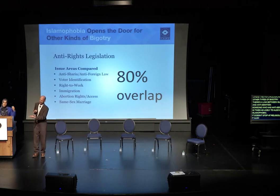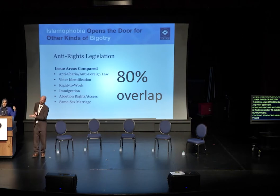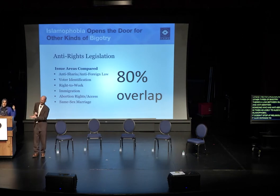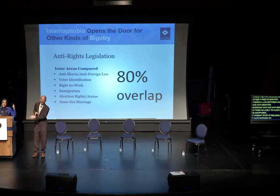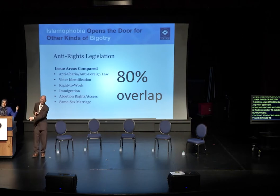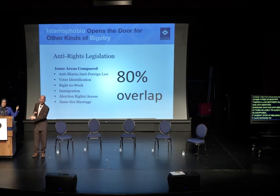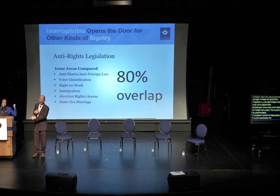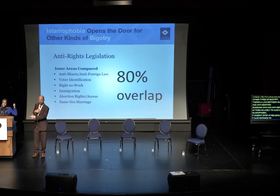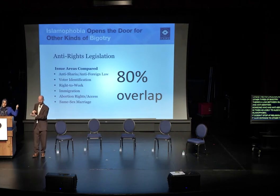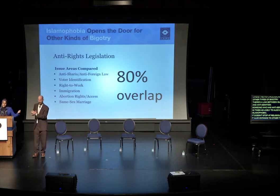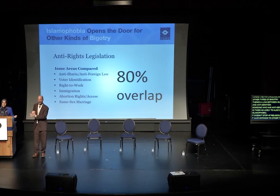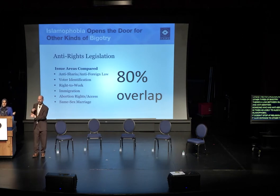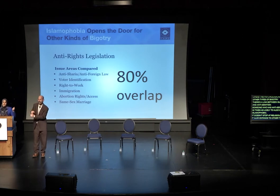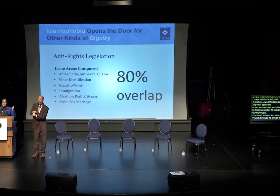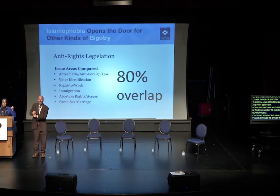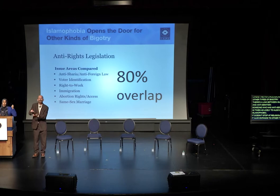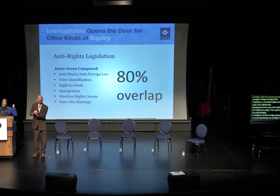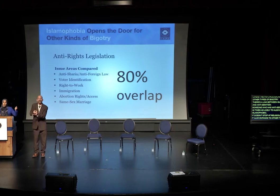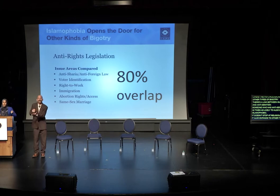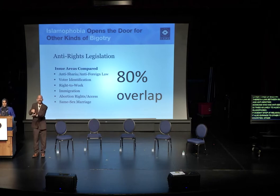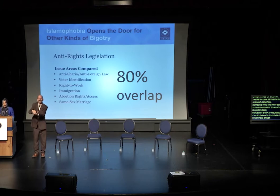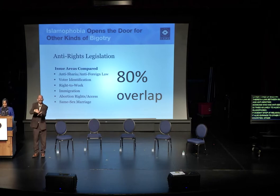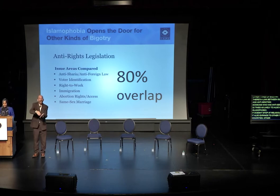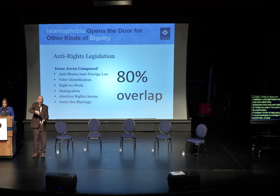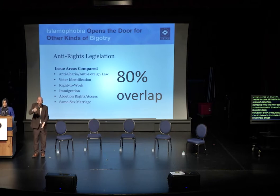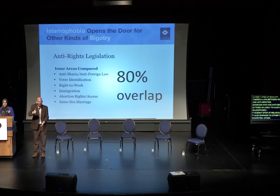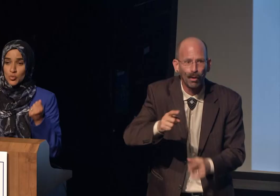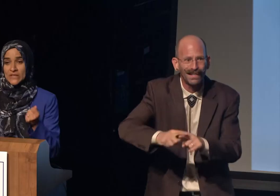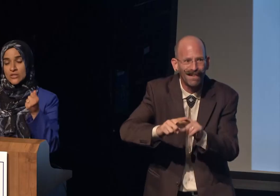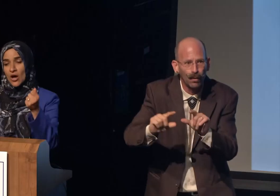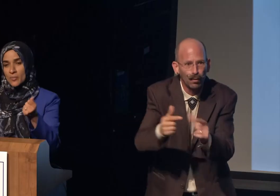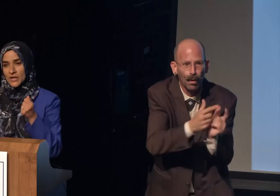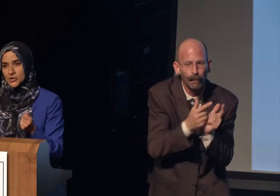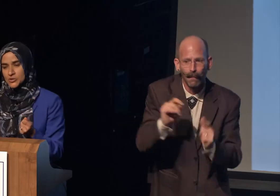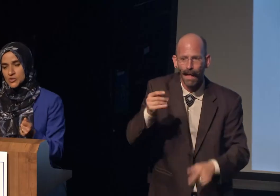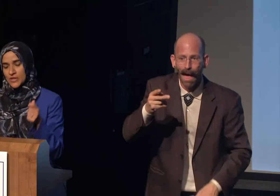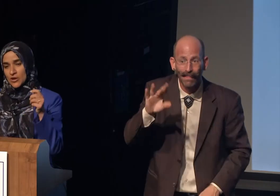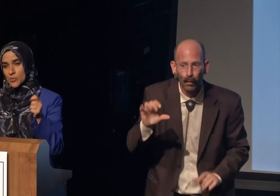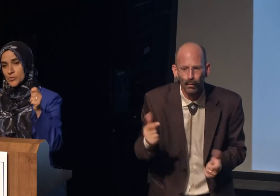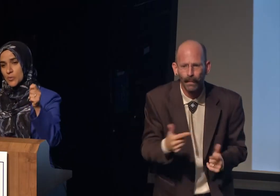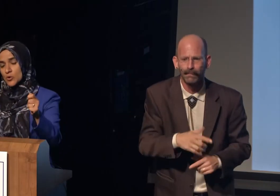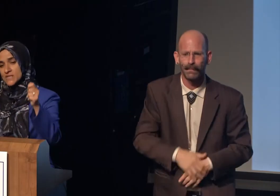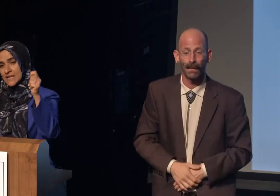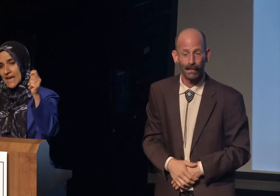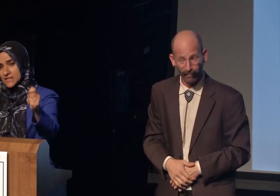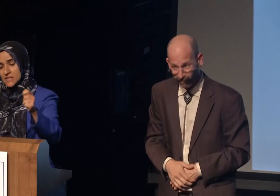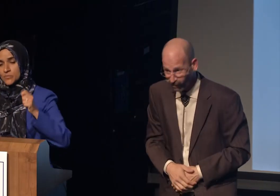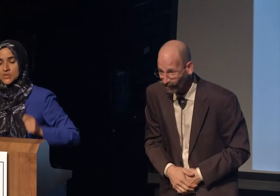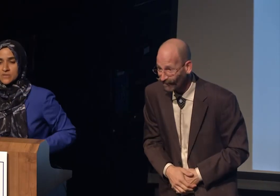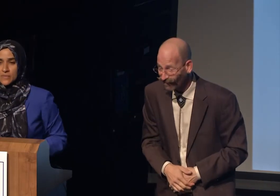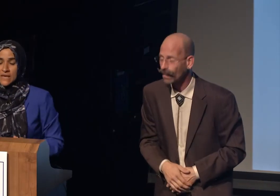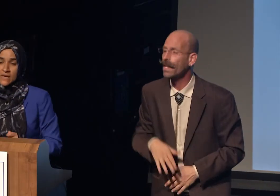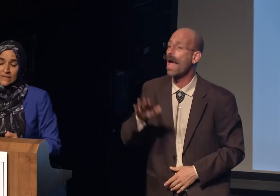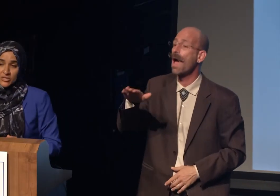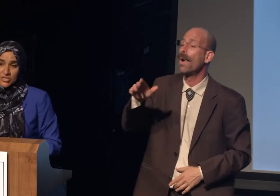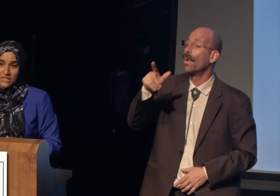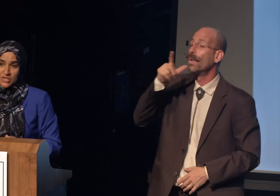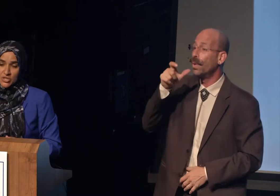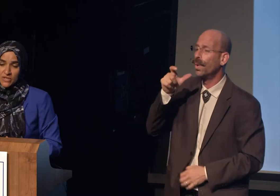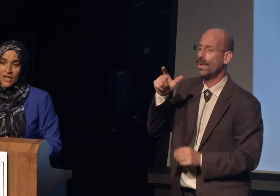There's an 80% overlap between lawmakers that are proposing anti-Muslim legislation